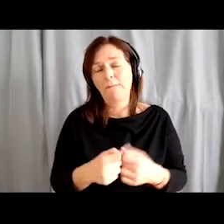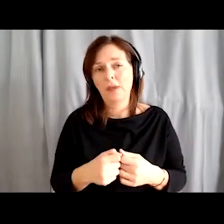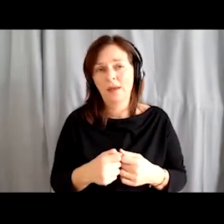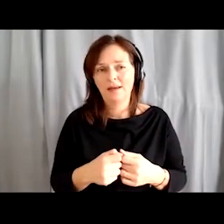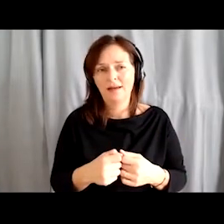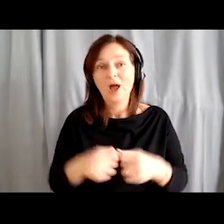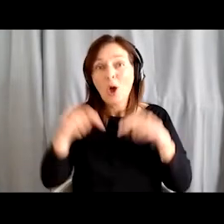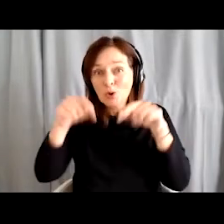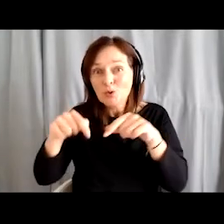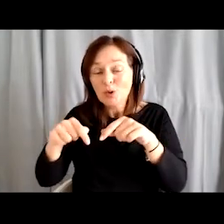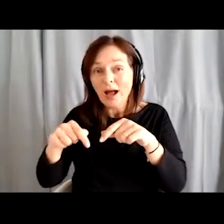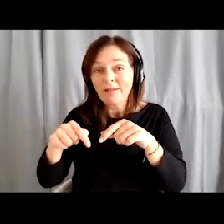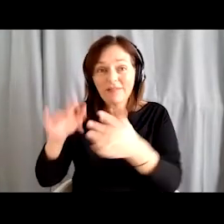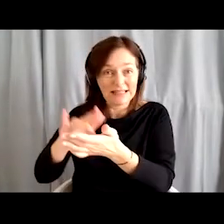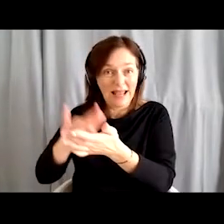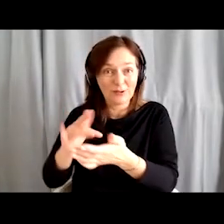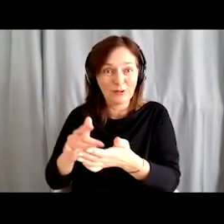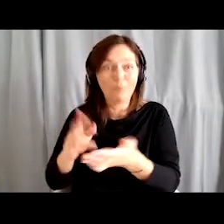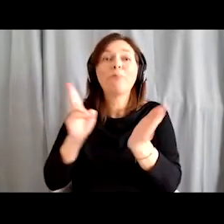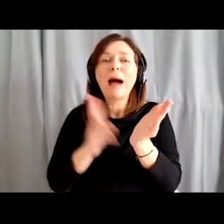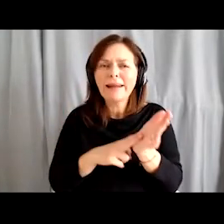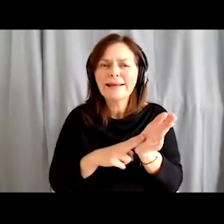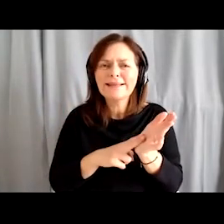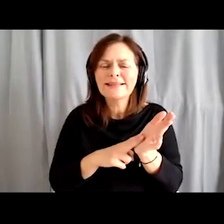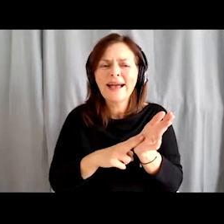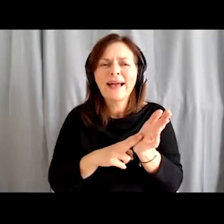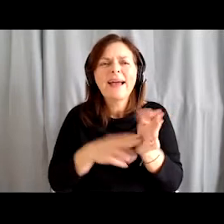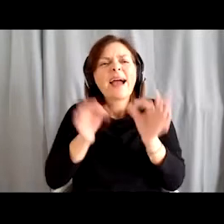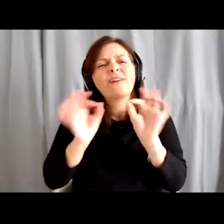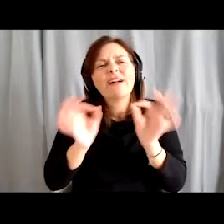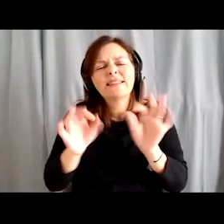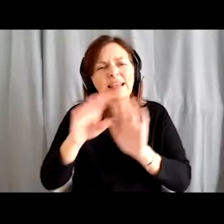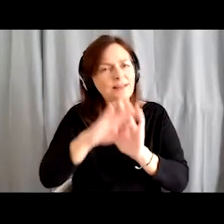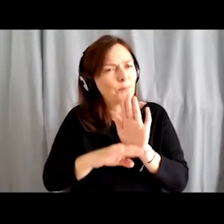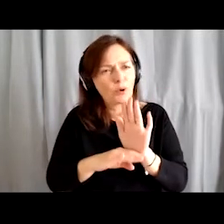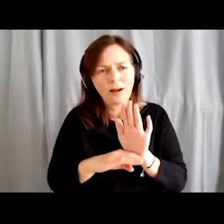Here is such a quality programme that I am sad